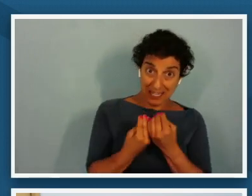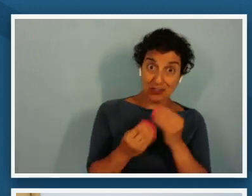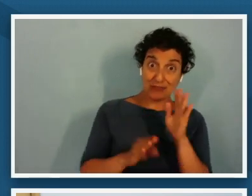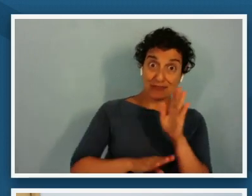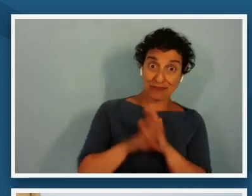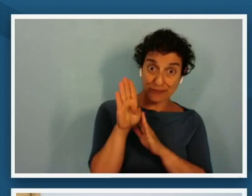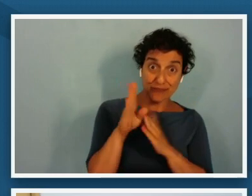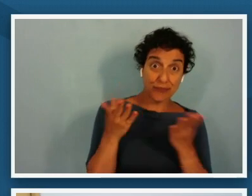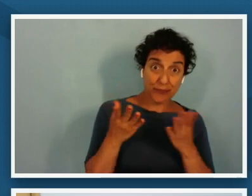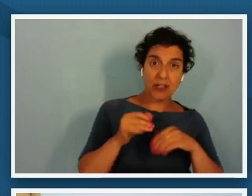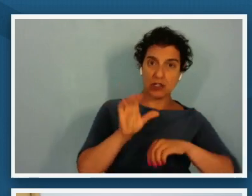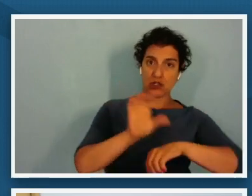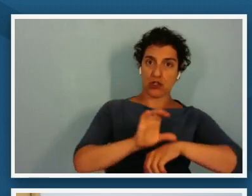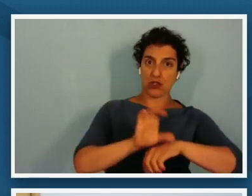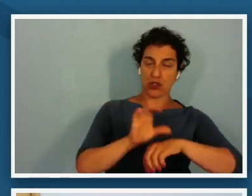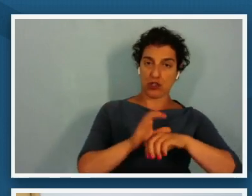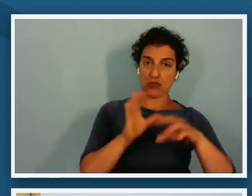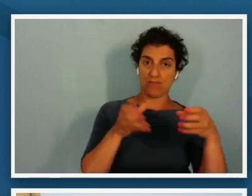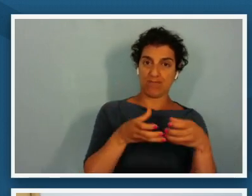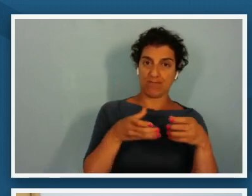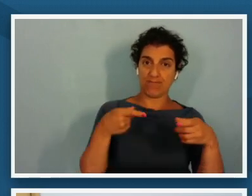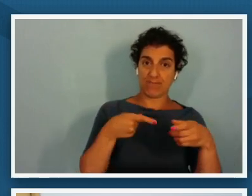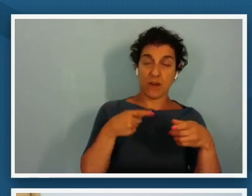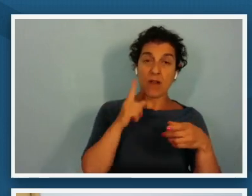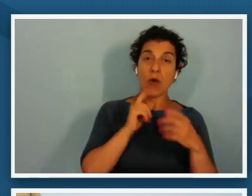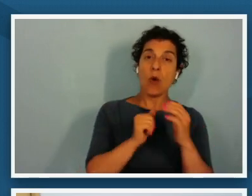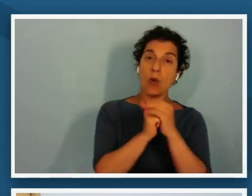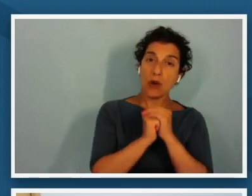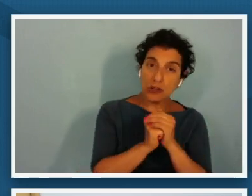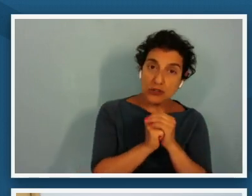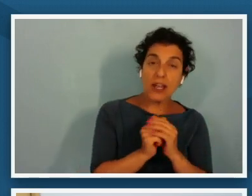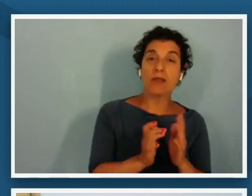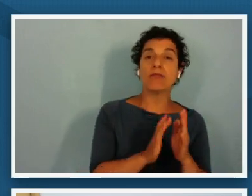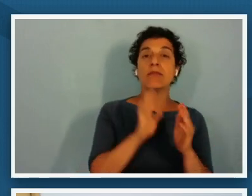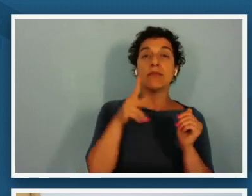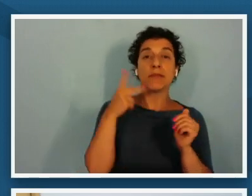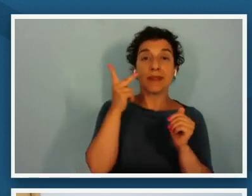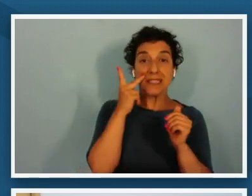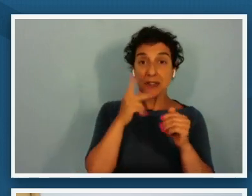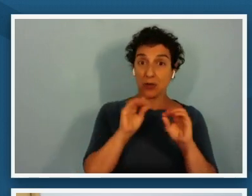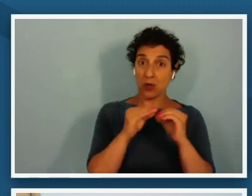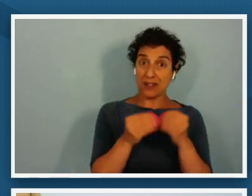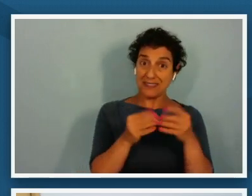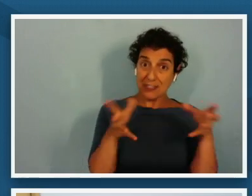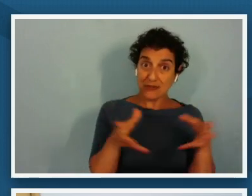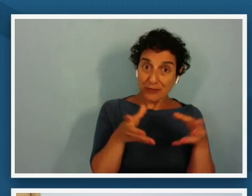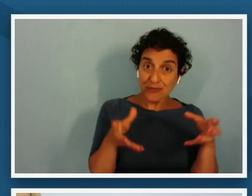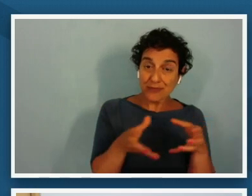it was often the site for worship site for political or political organization